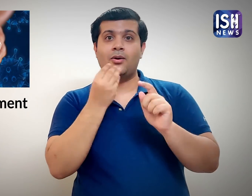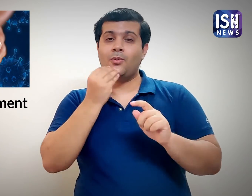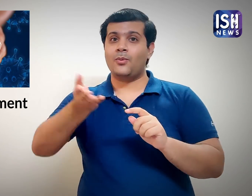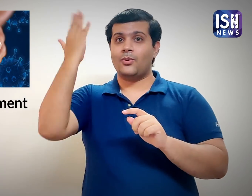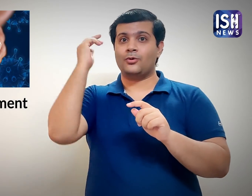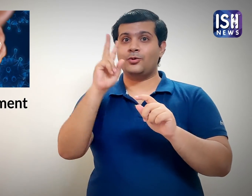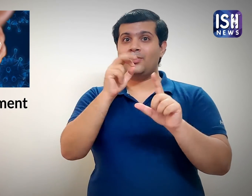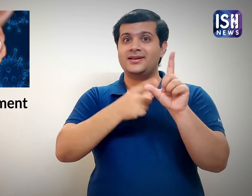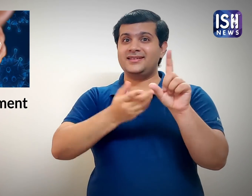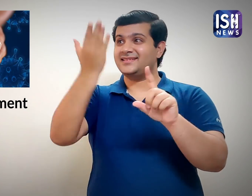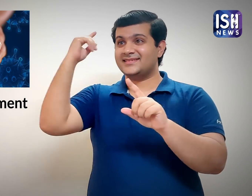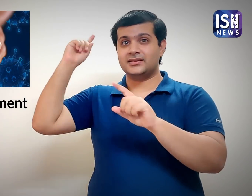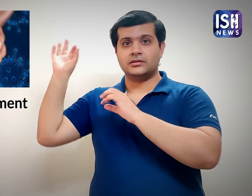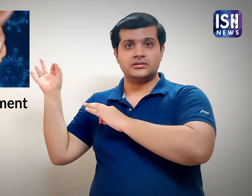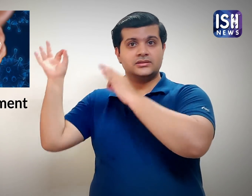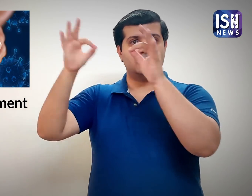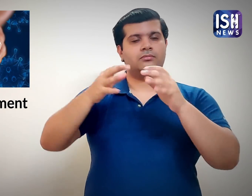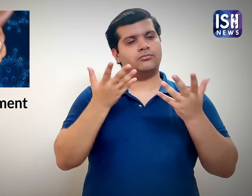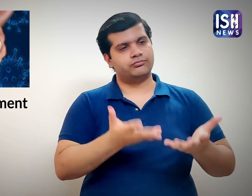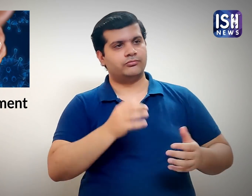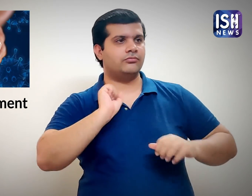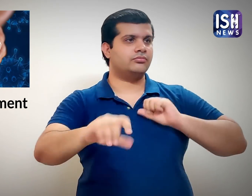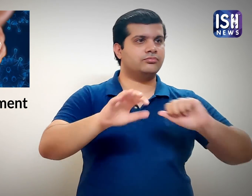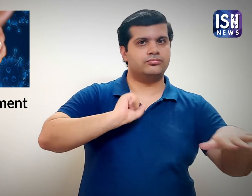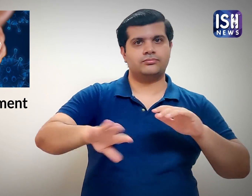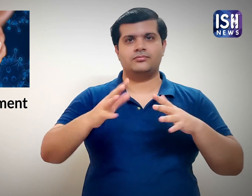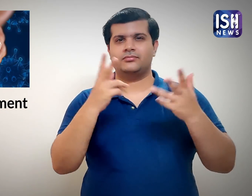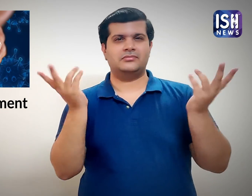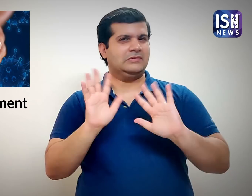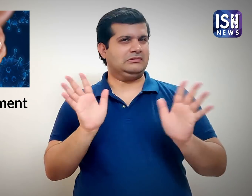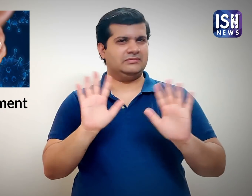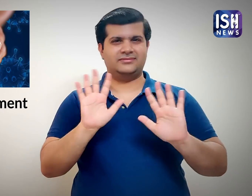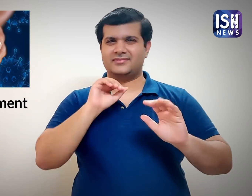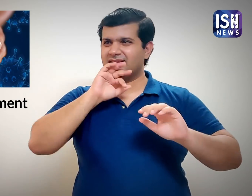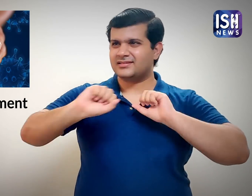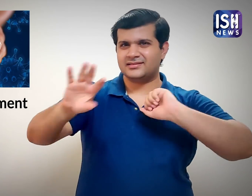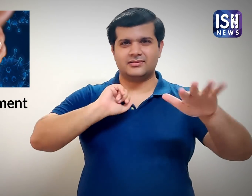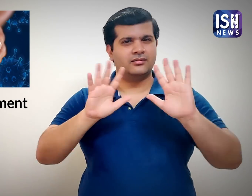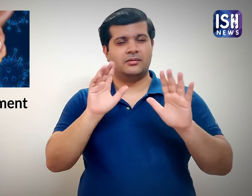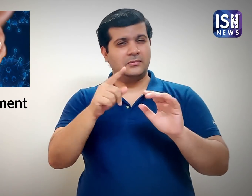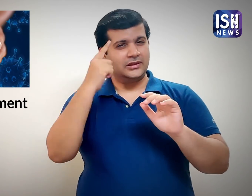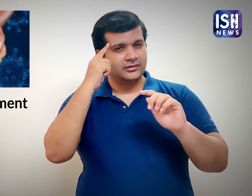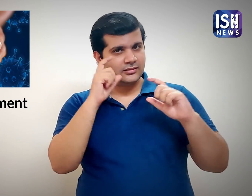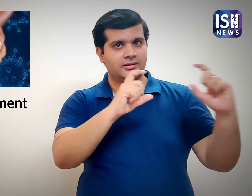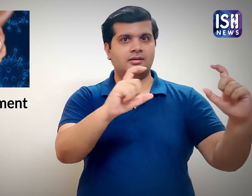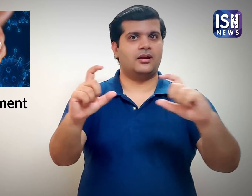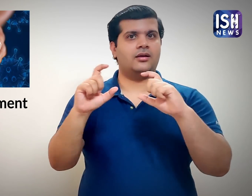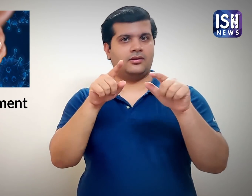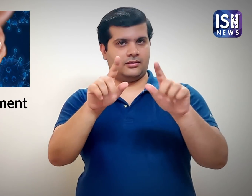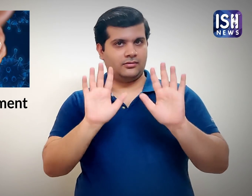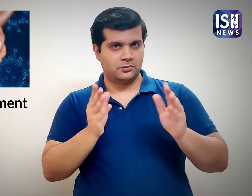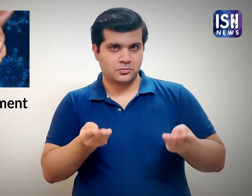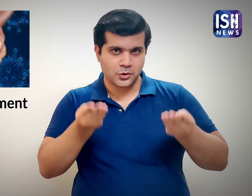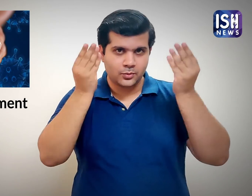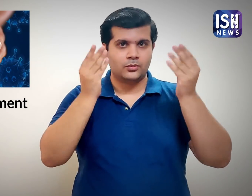We can not continue doing what we did for the last 20 years. Instead we need to be more careful.